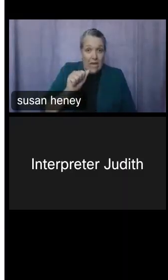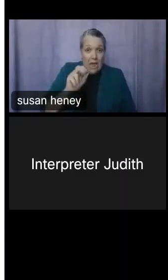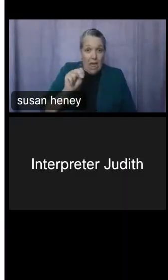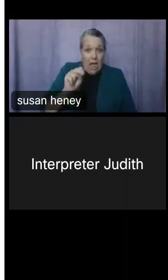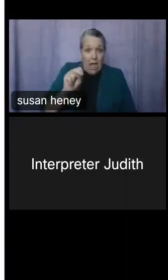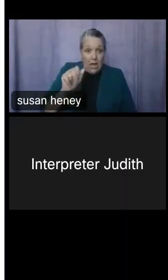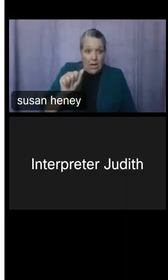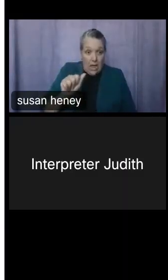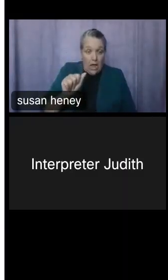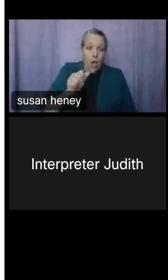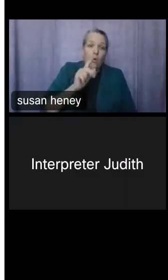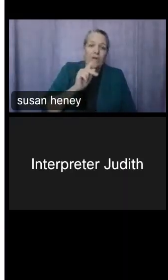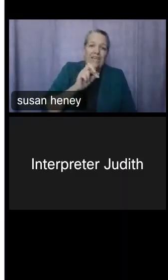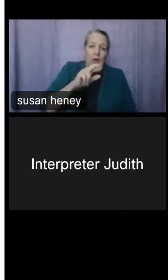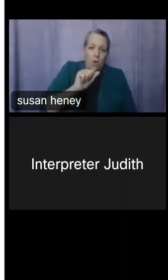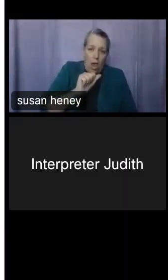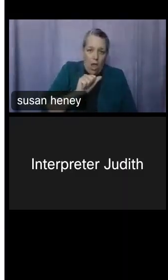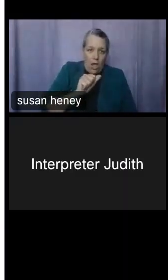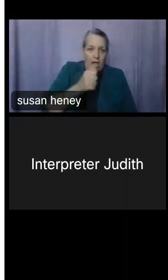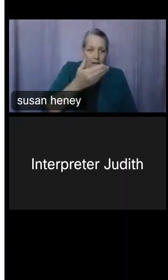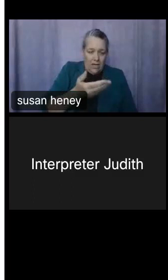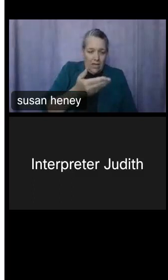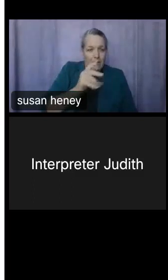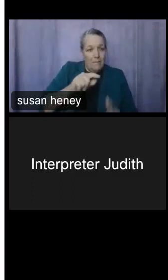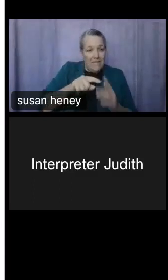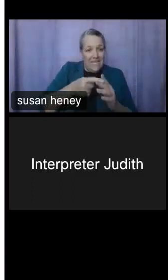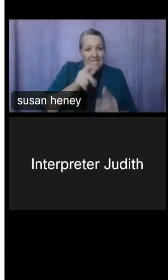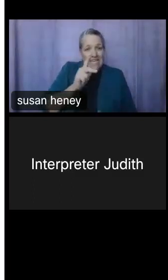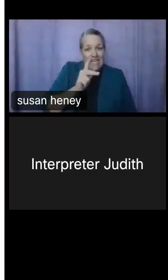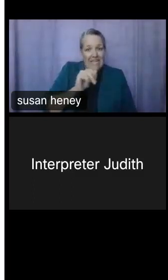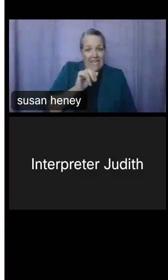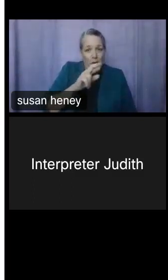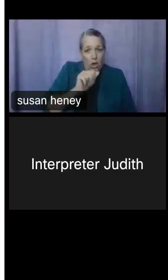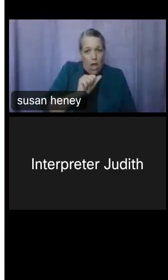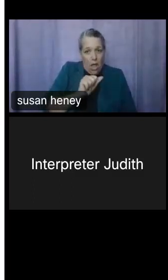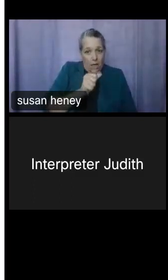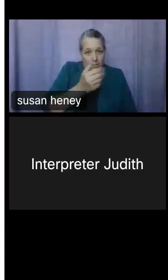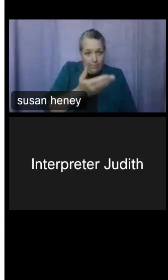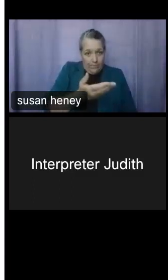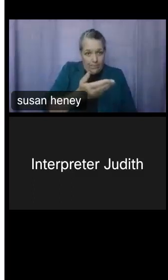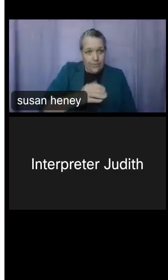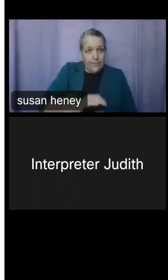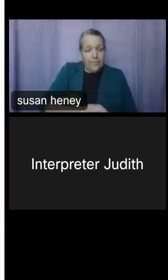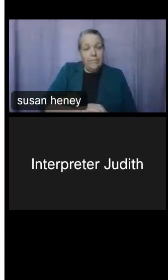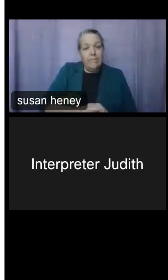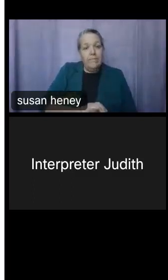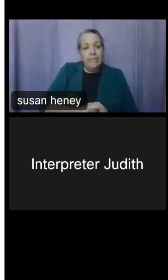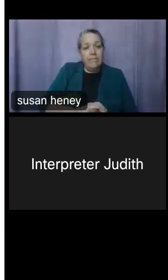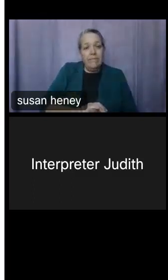here today. Kira, you may begin. Kira O'Bradovich: Thank you so much. My name